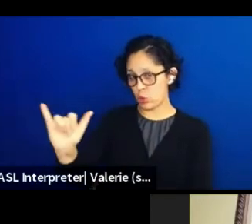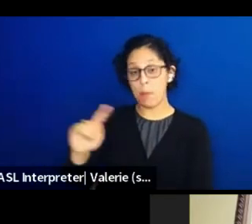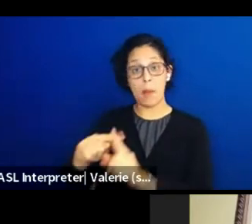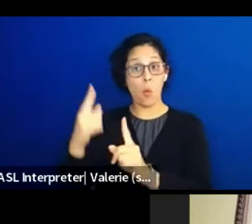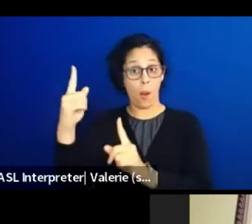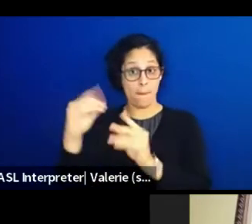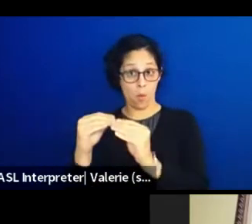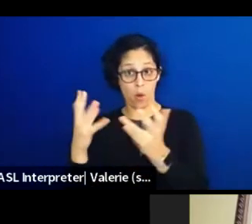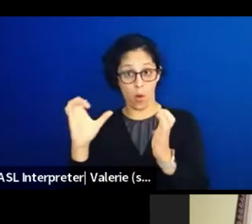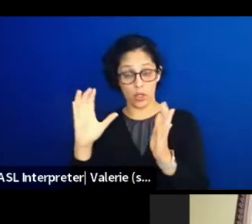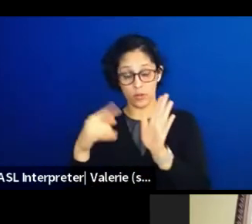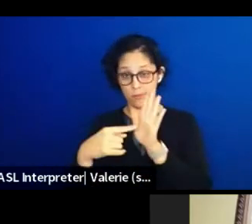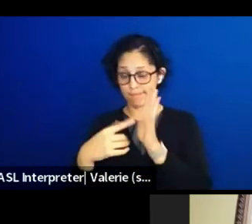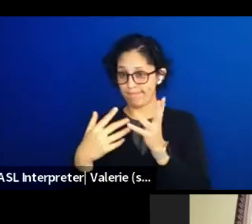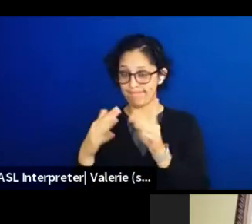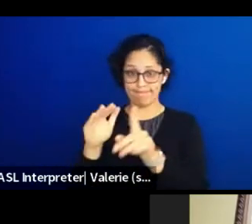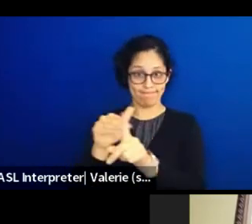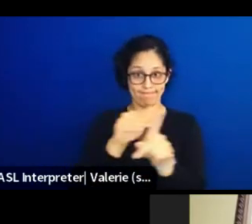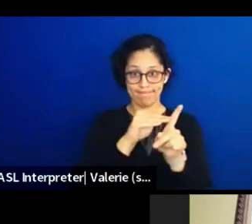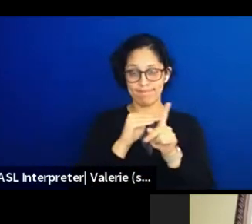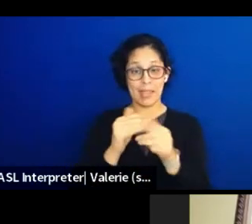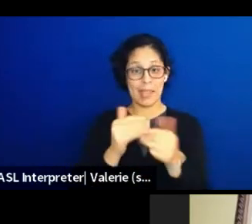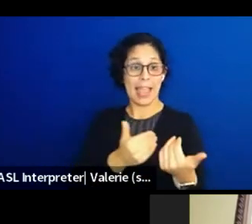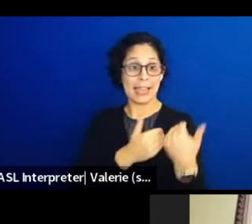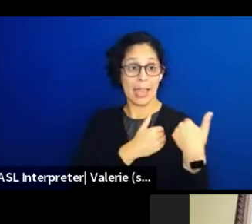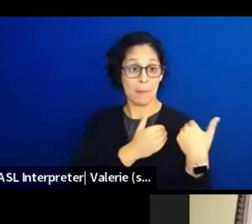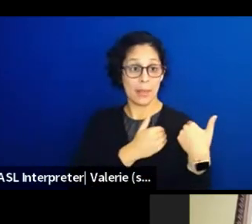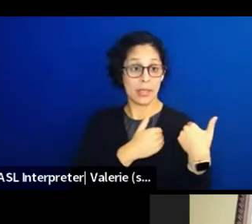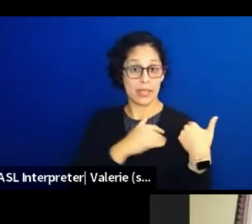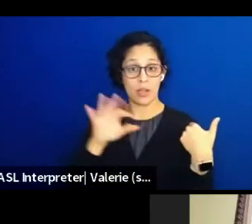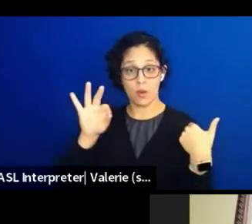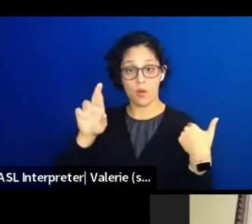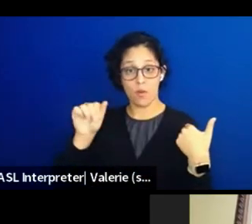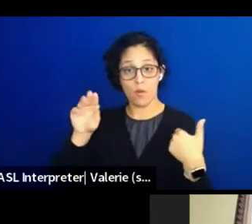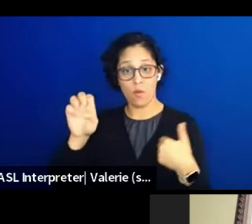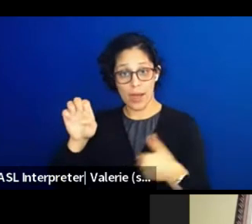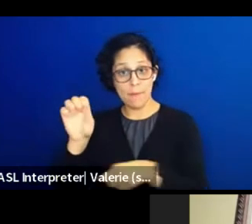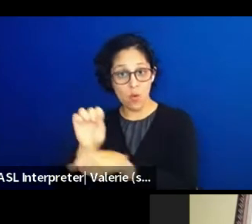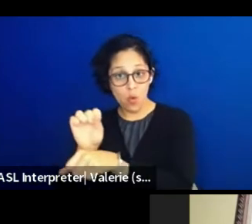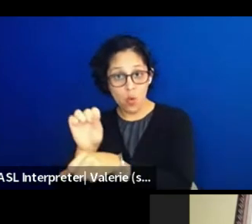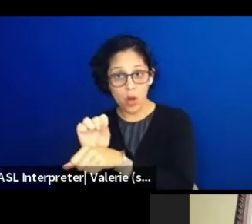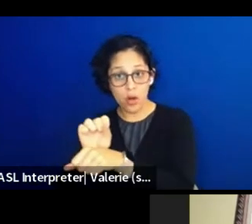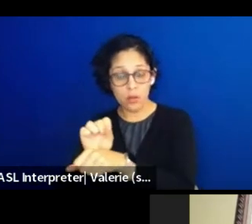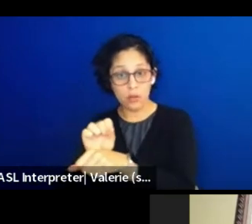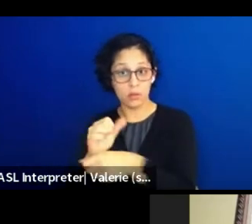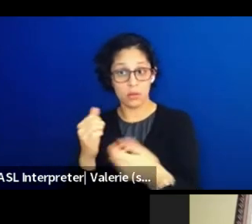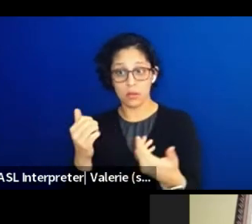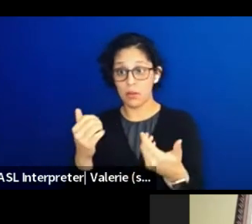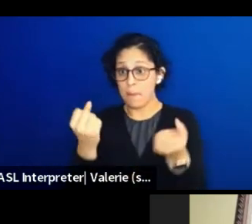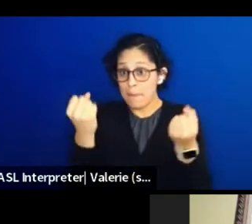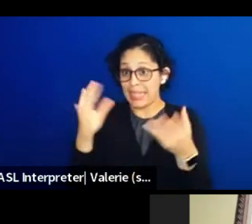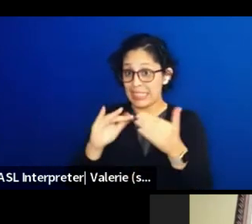Cities can use that to transition to clean energy. And there's a guide for that. Check out the padlet, check out the film